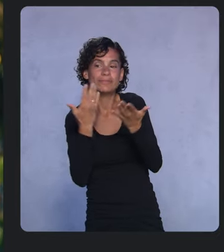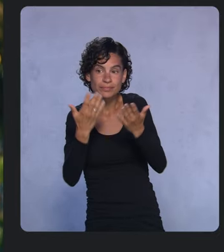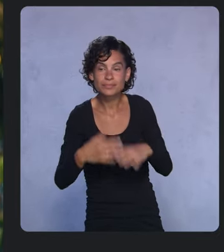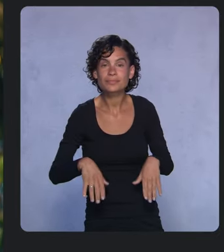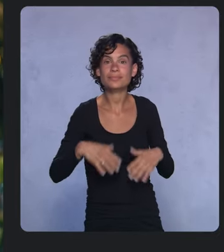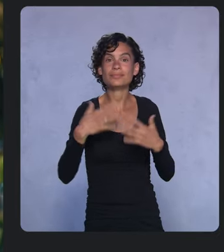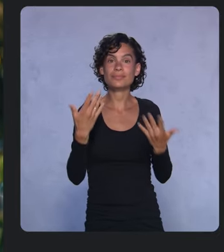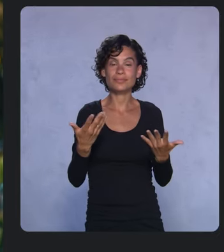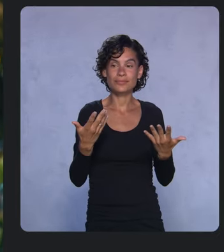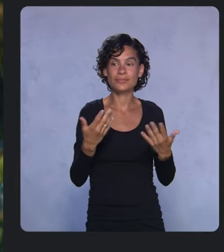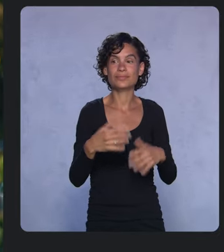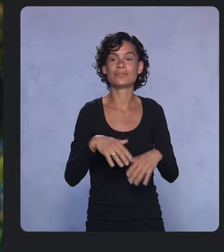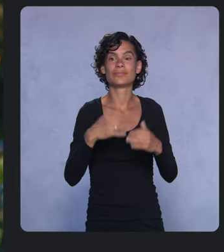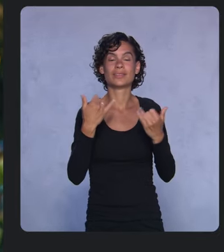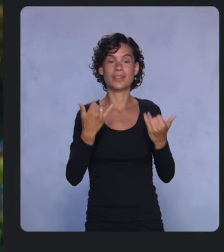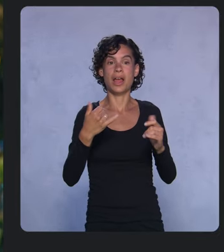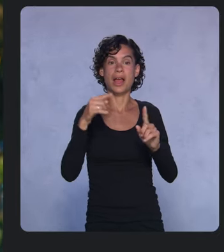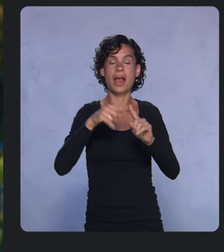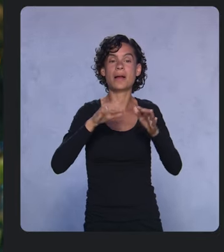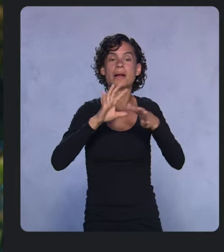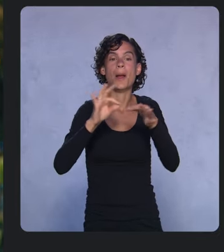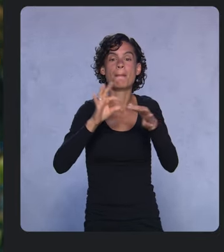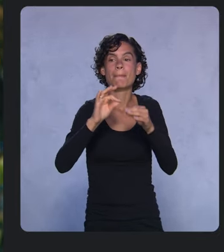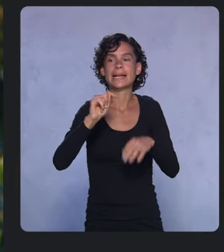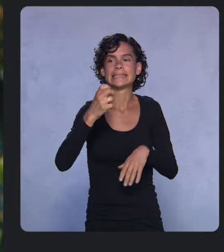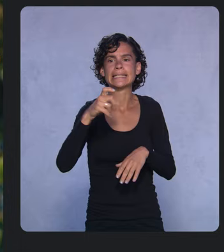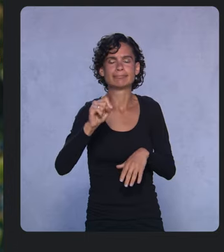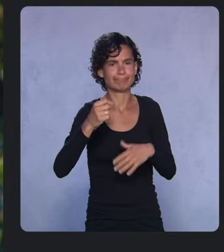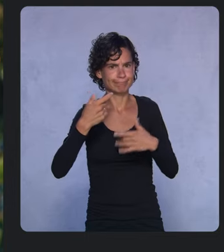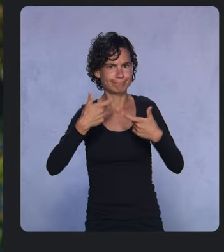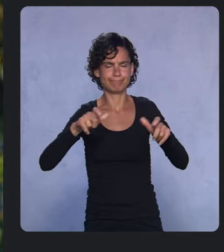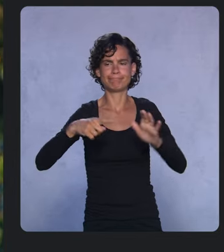Here the comment text’s the biggest indicator of whether our model will mark it is spam.